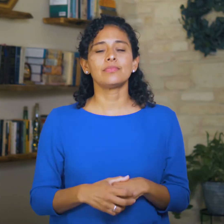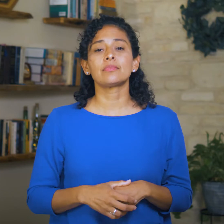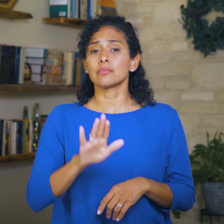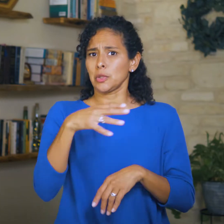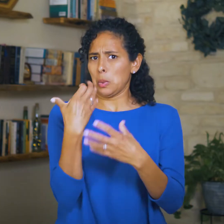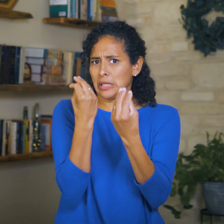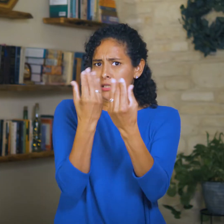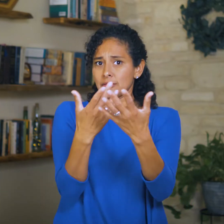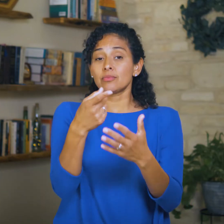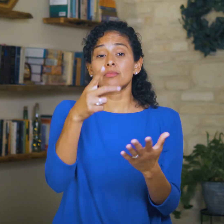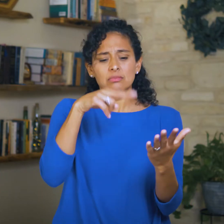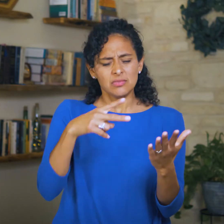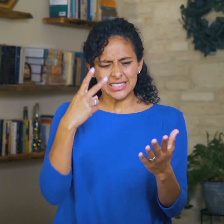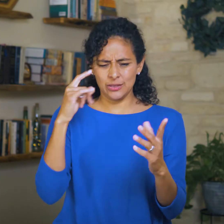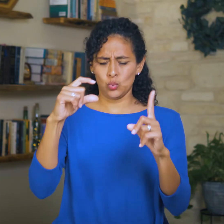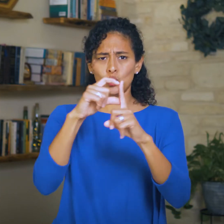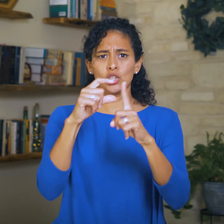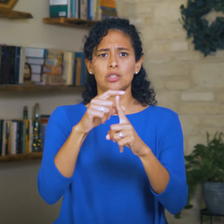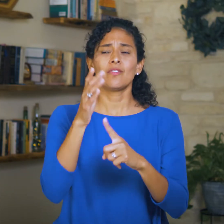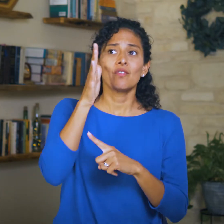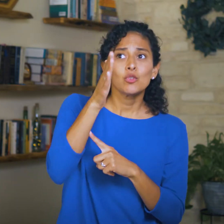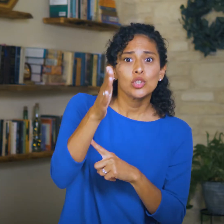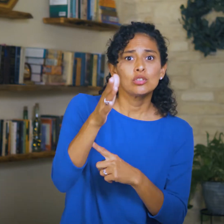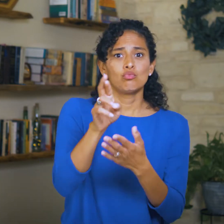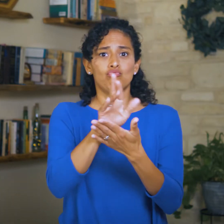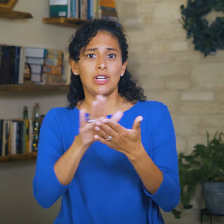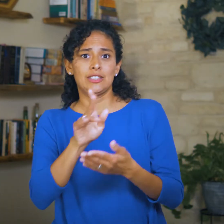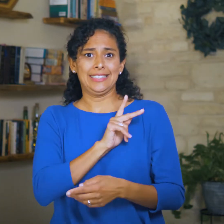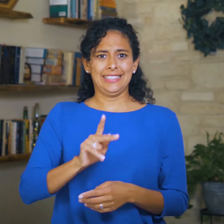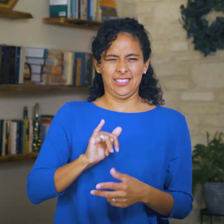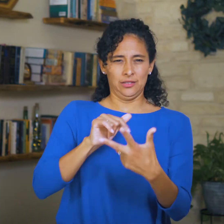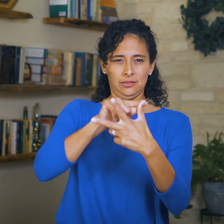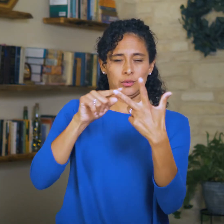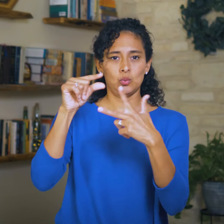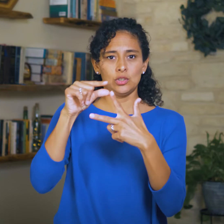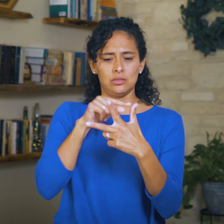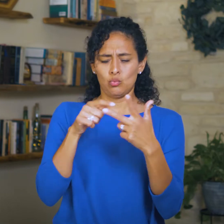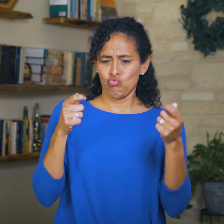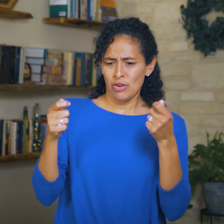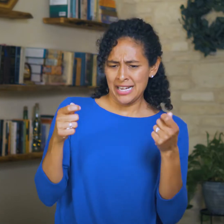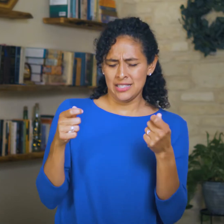Any time we see this future righteous king reigning